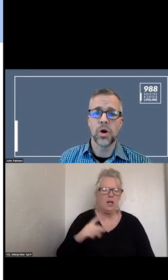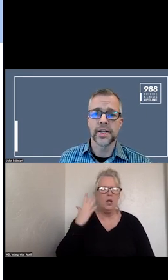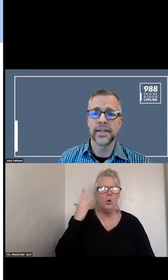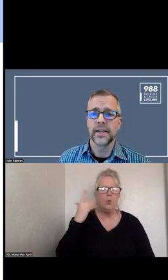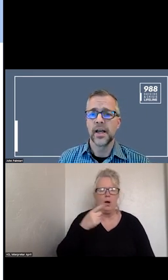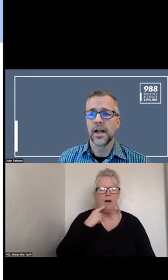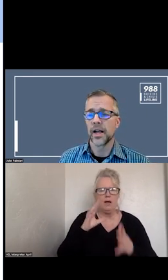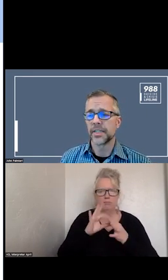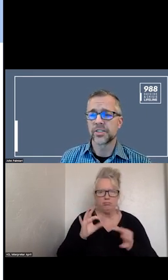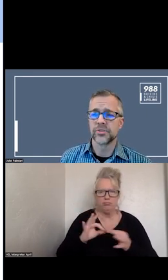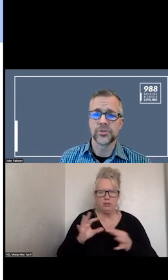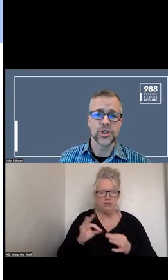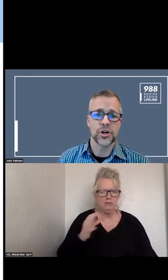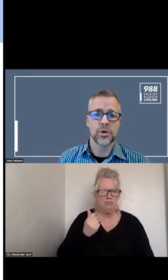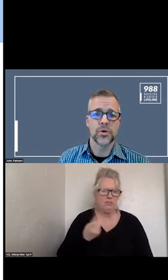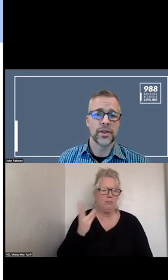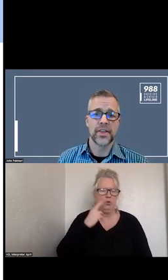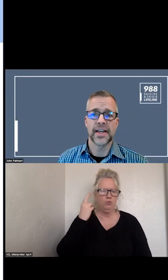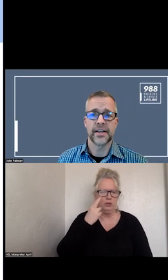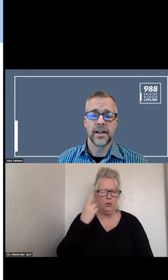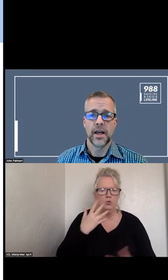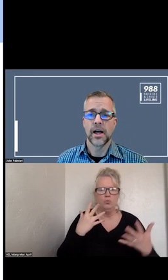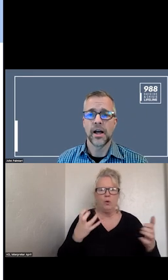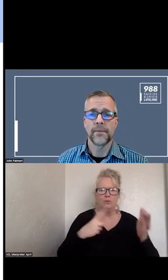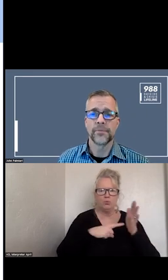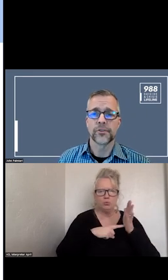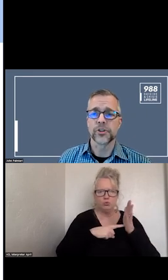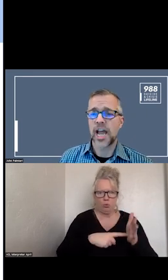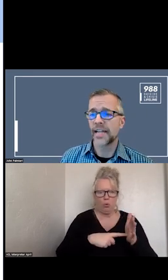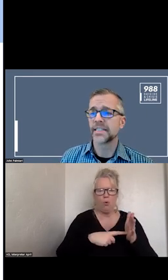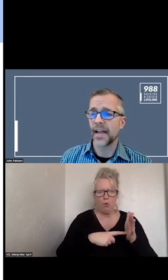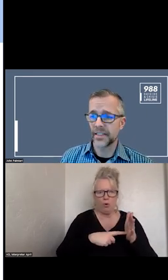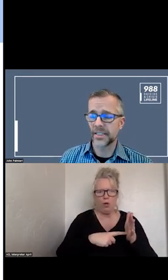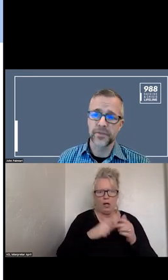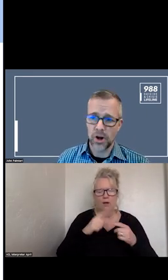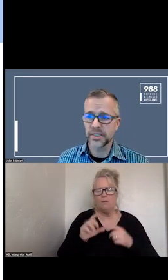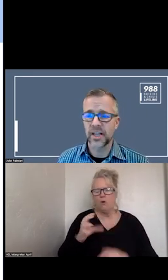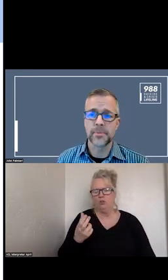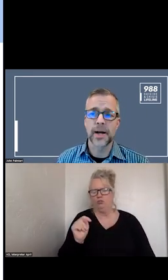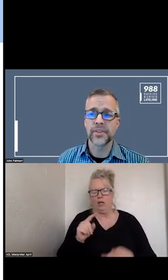ONE IS TO SHOW THAT FOR CHAT AND TEXT -- WE TALKED A LOT ABOUT